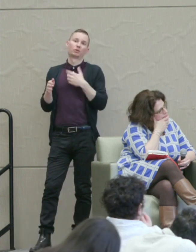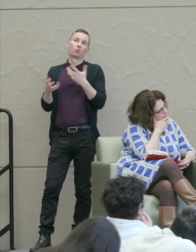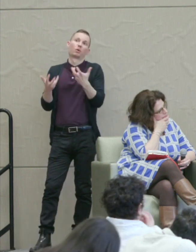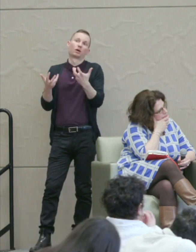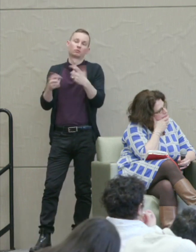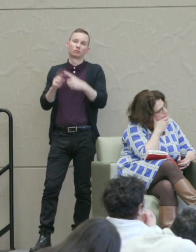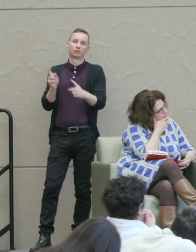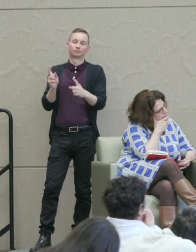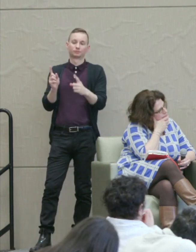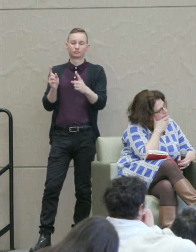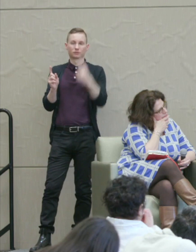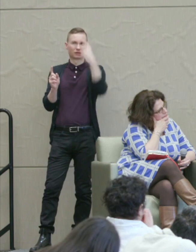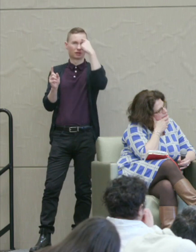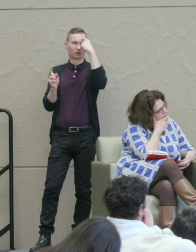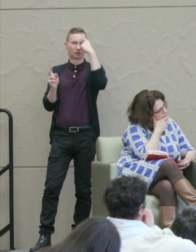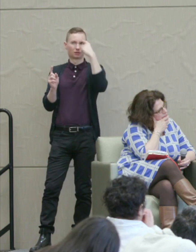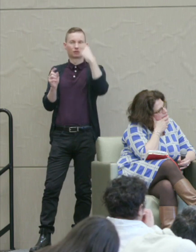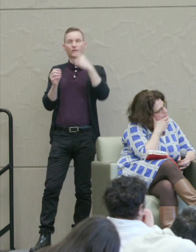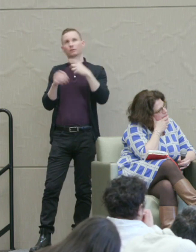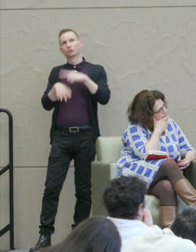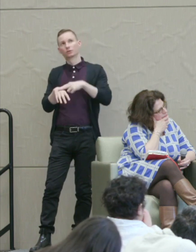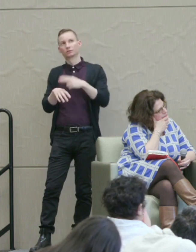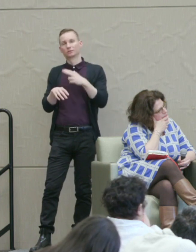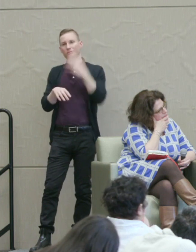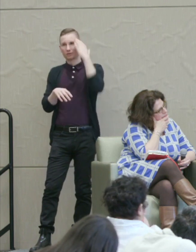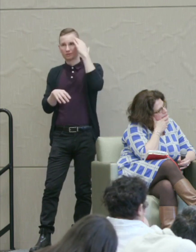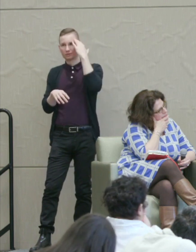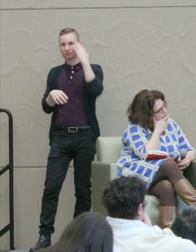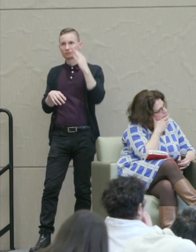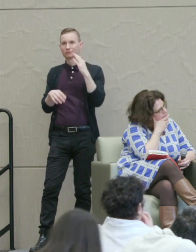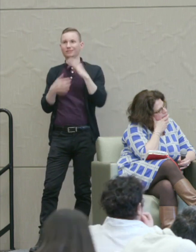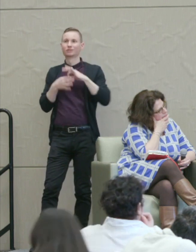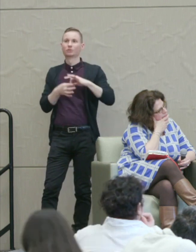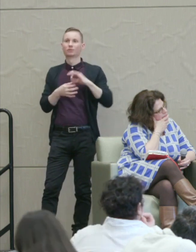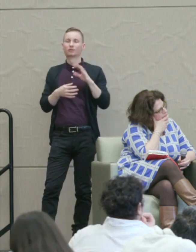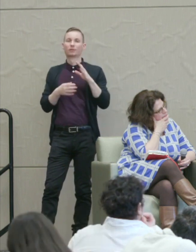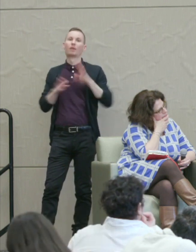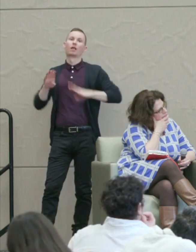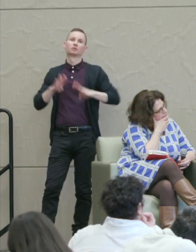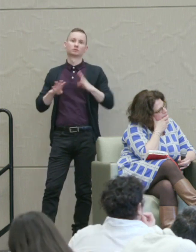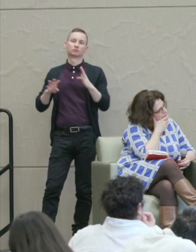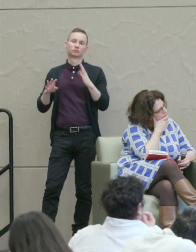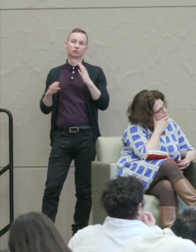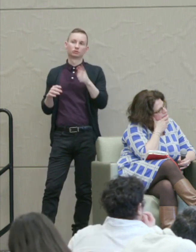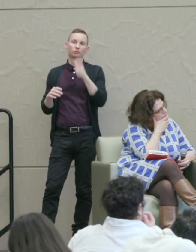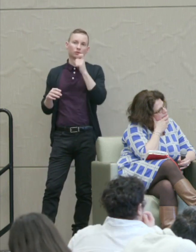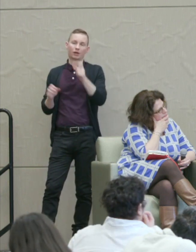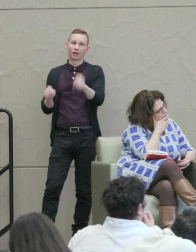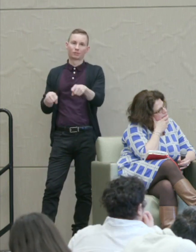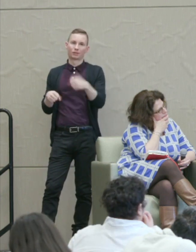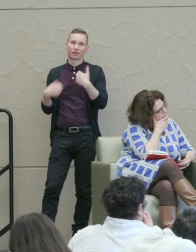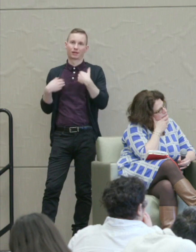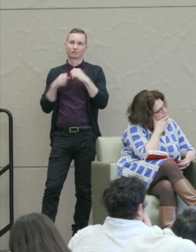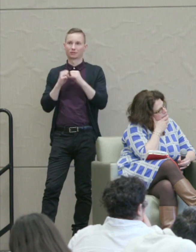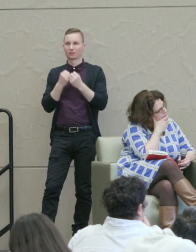But to think of course just in terms of biology, you're not going to be able to have a society